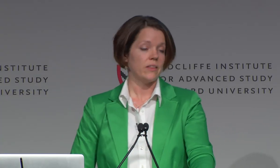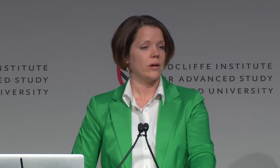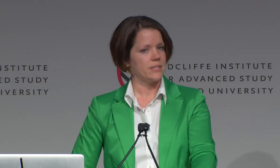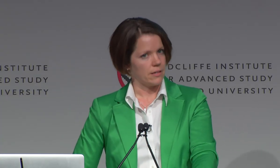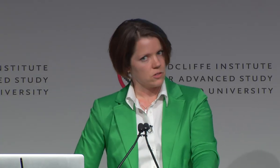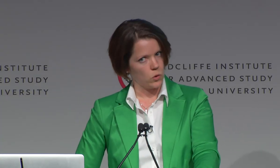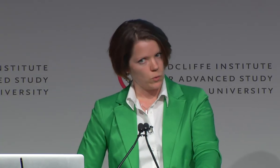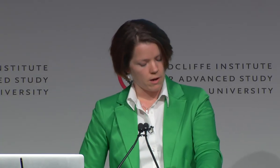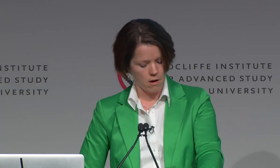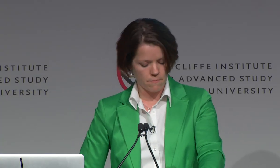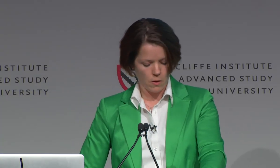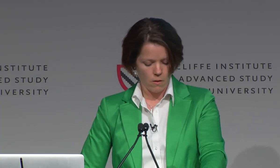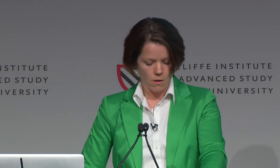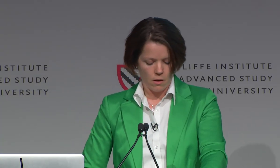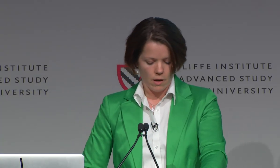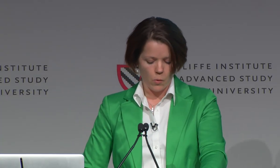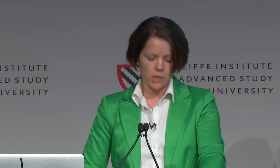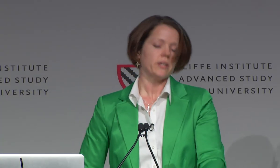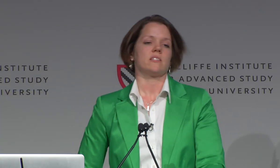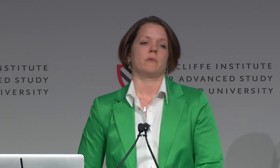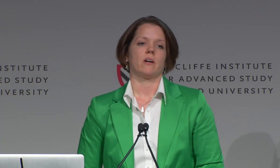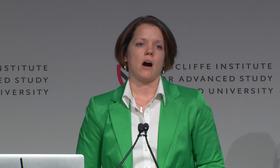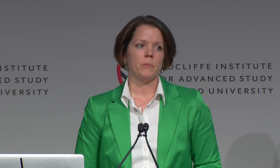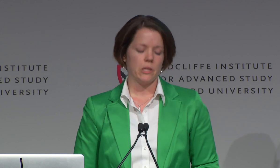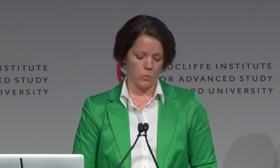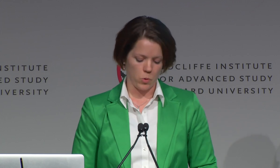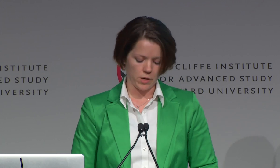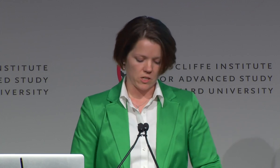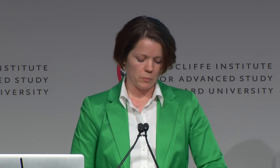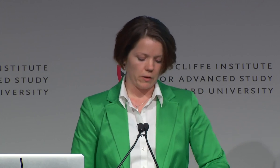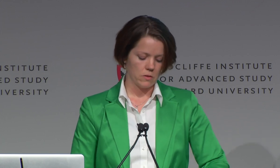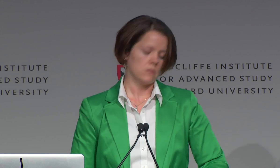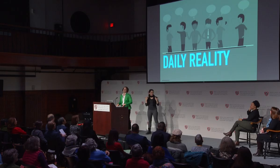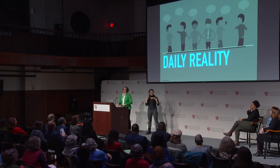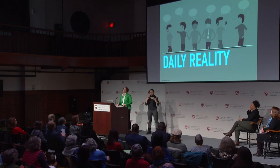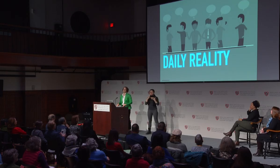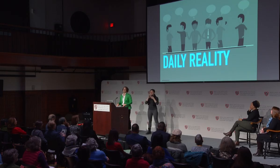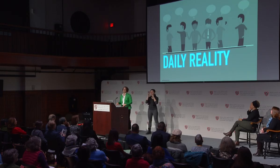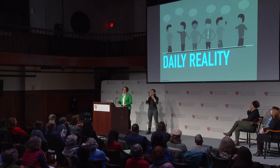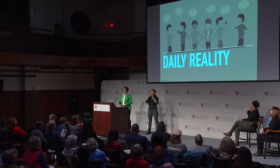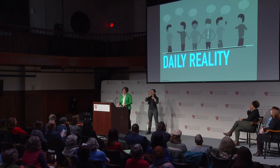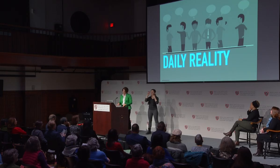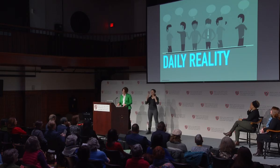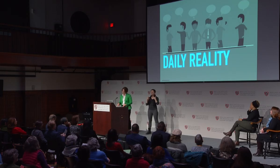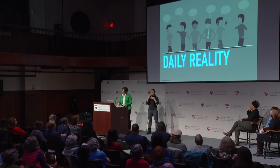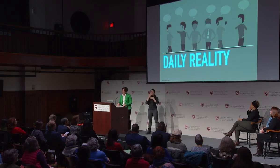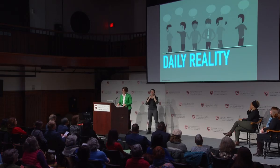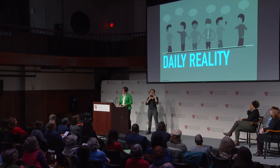Now that you have a sense of who we are, I want to look at some of the commonly reported experiences of this predominately female workforce